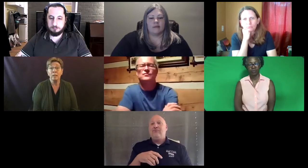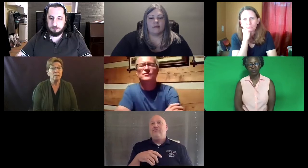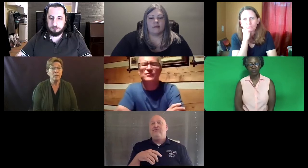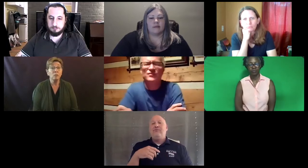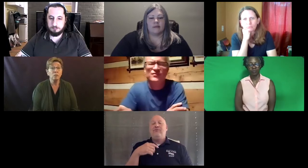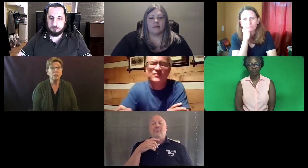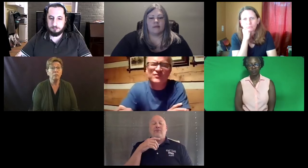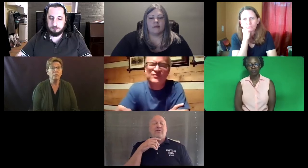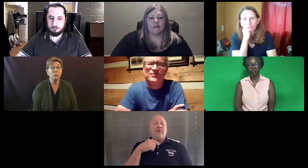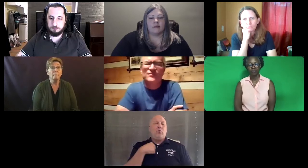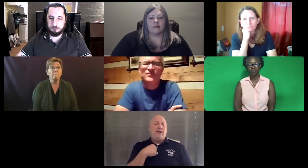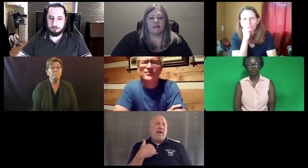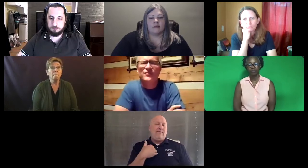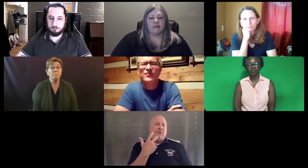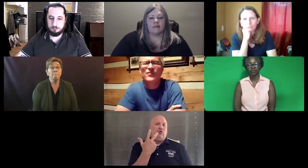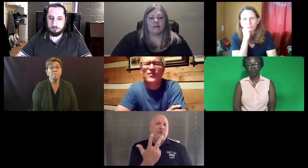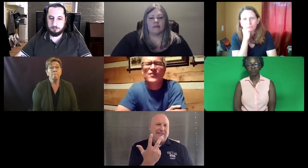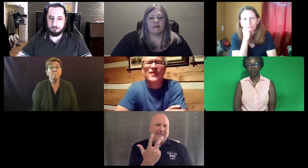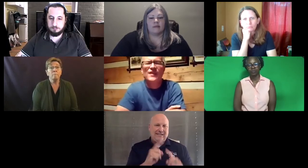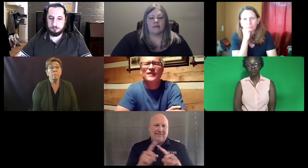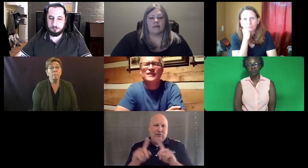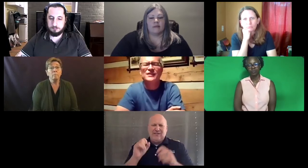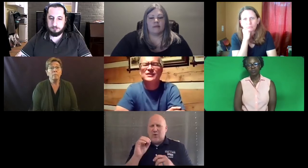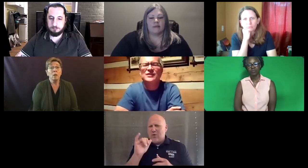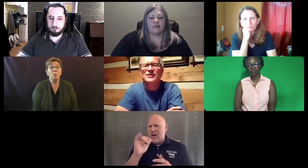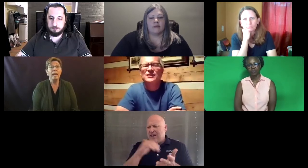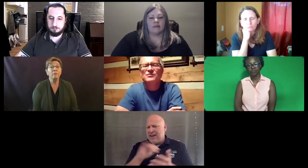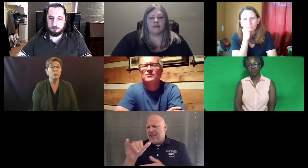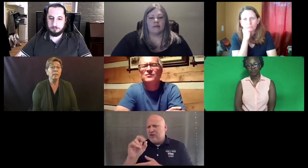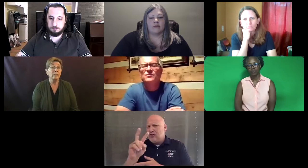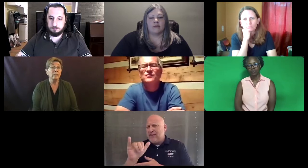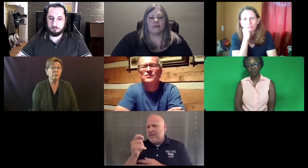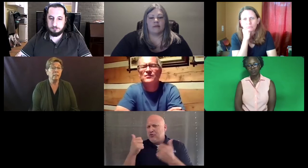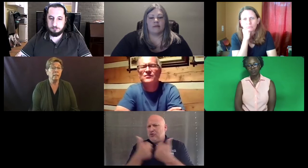That's a major shift. We have three different assessments.